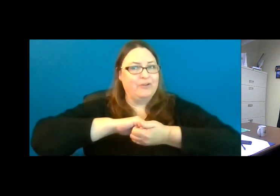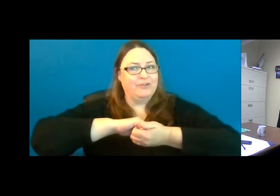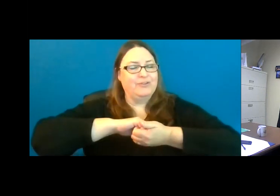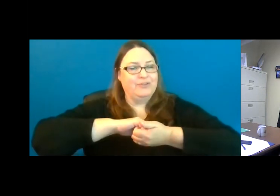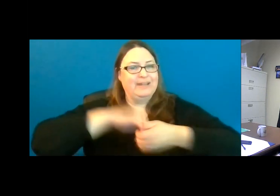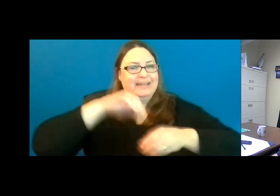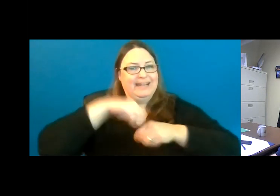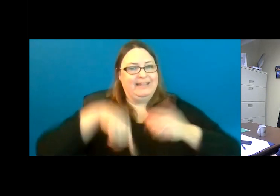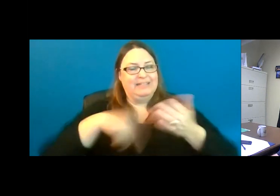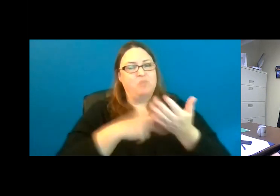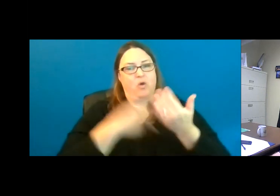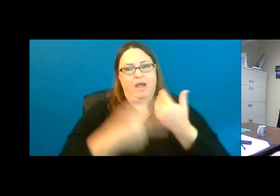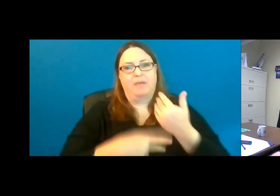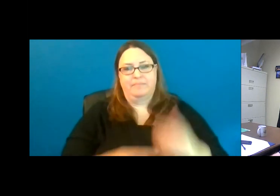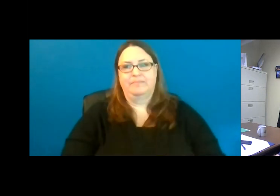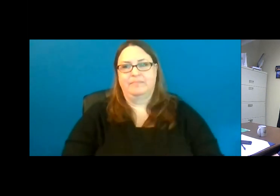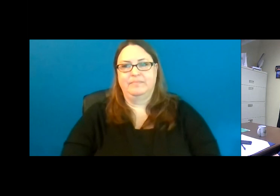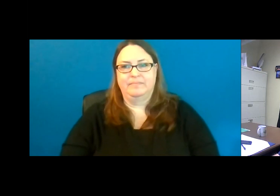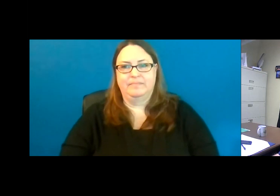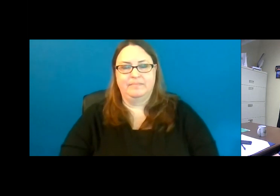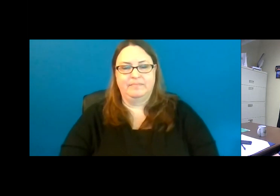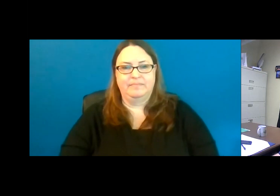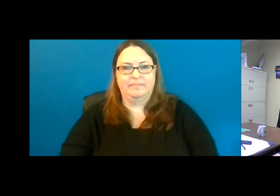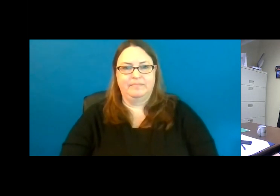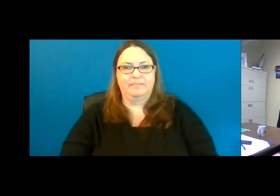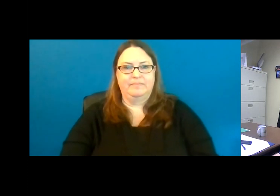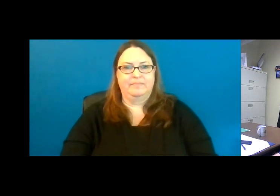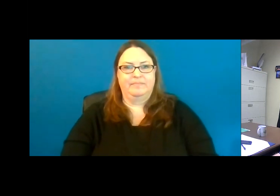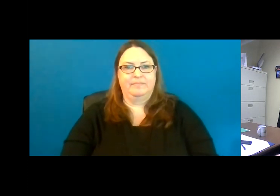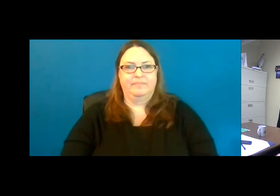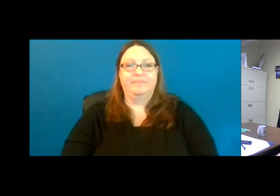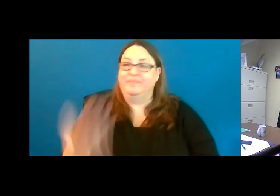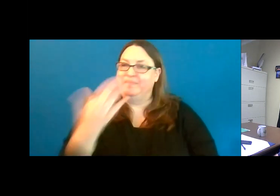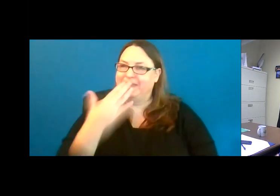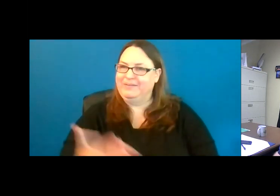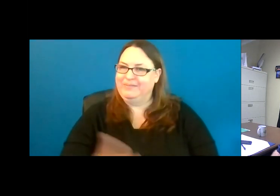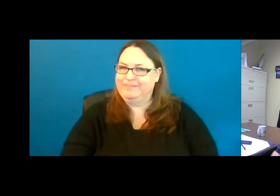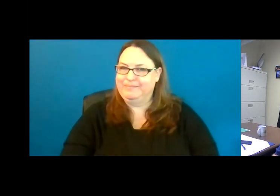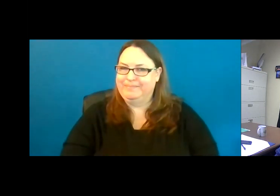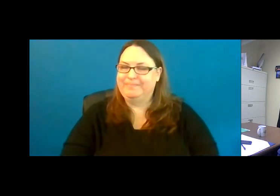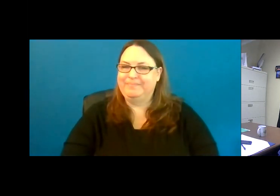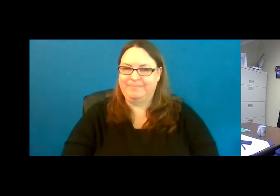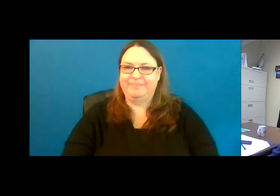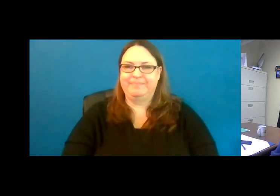program. Thank You!